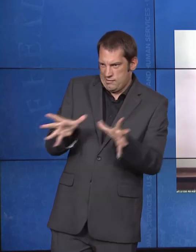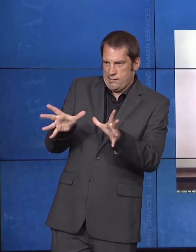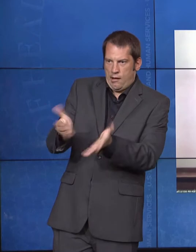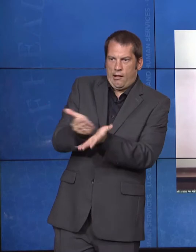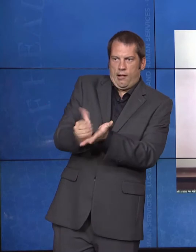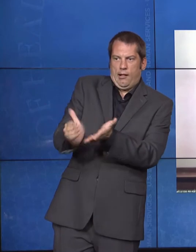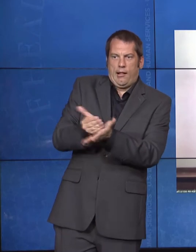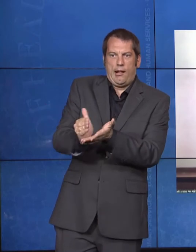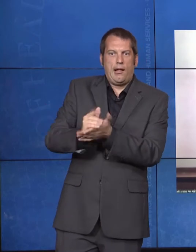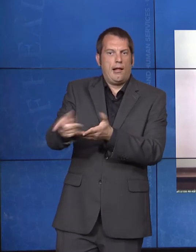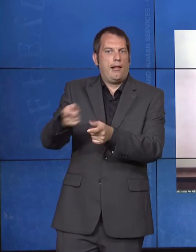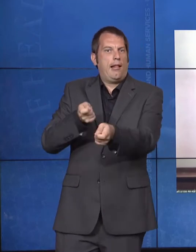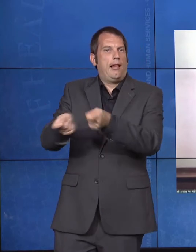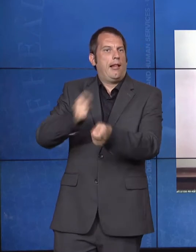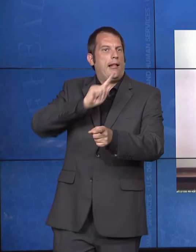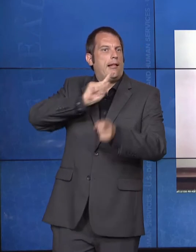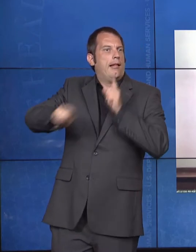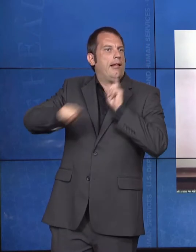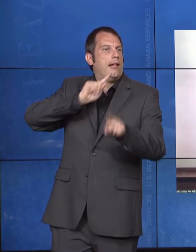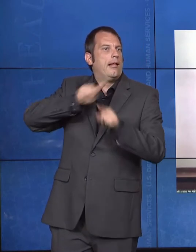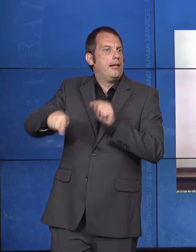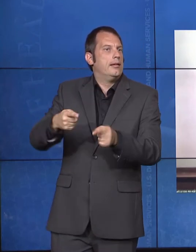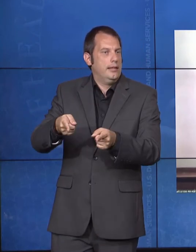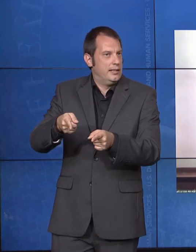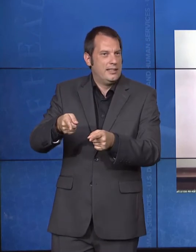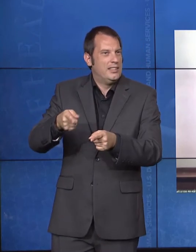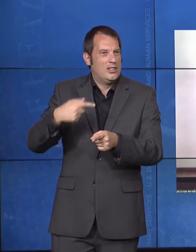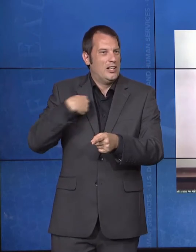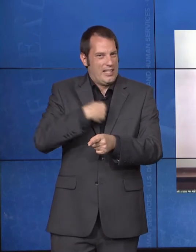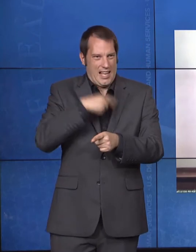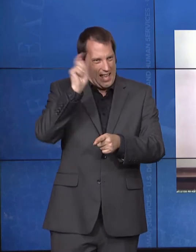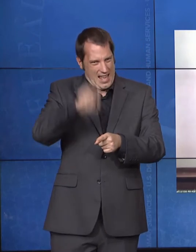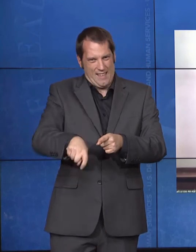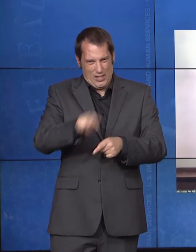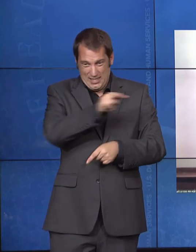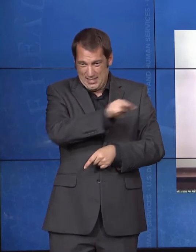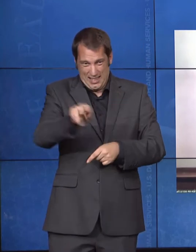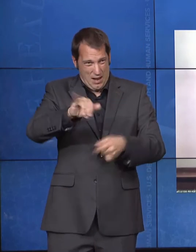We're committed to upholding the rights of Americans with disabilities. That includes